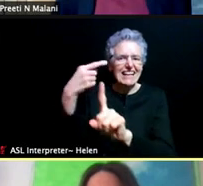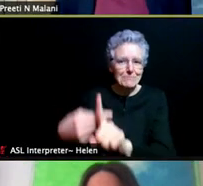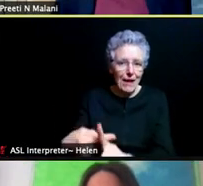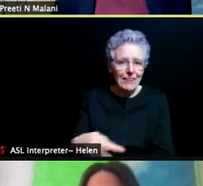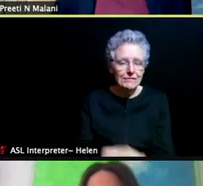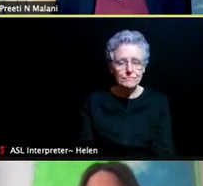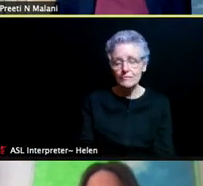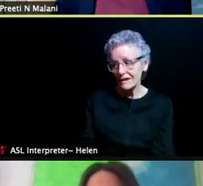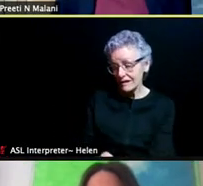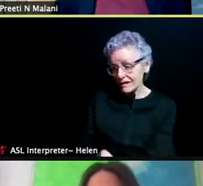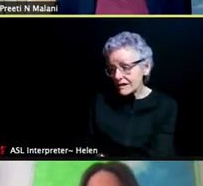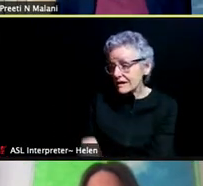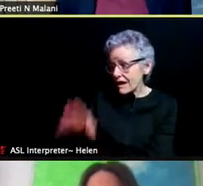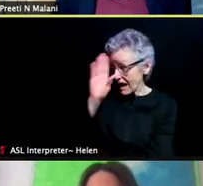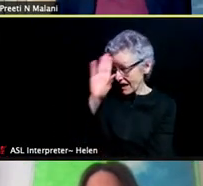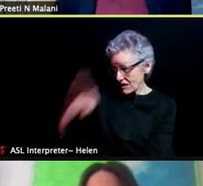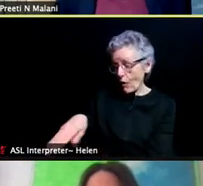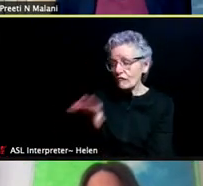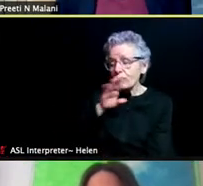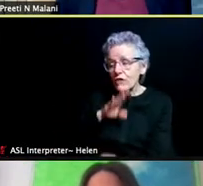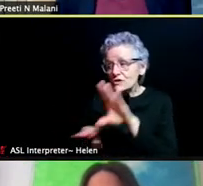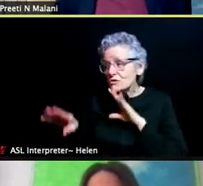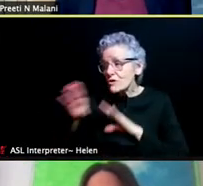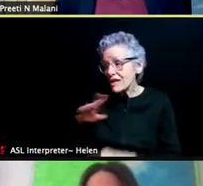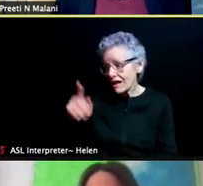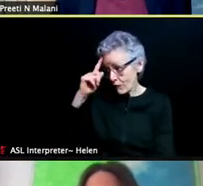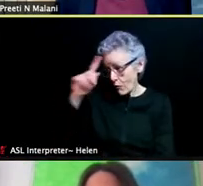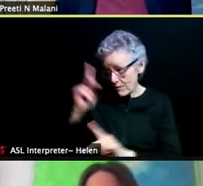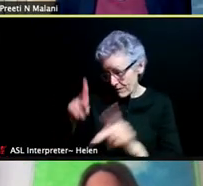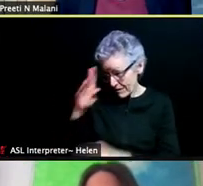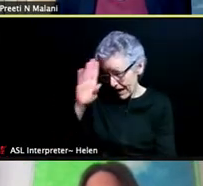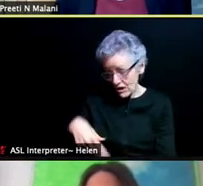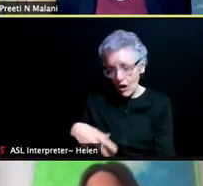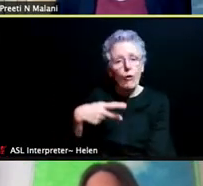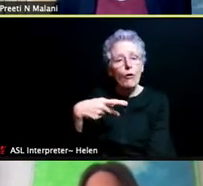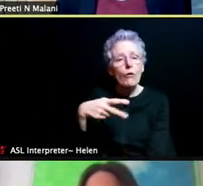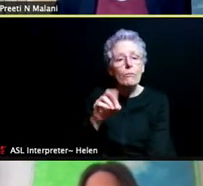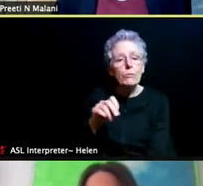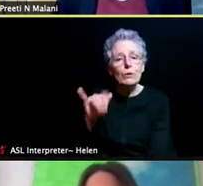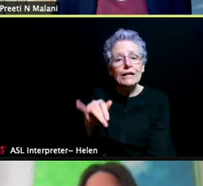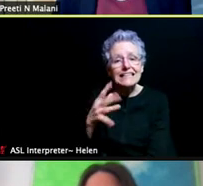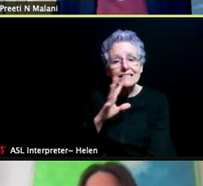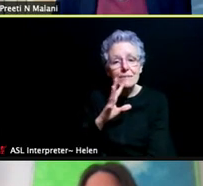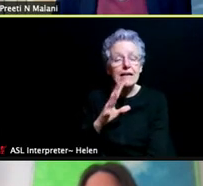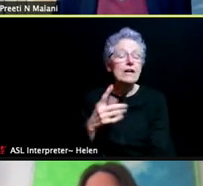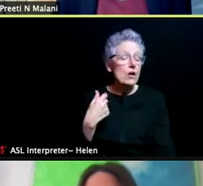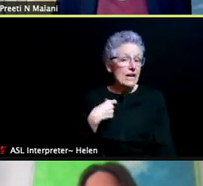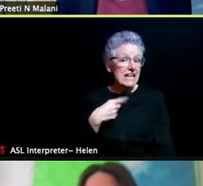Yeah, I know it's frustrating for folks, but I think we said a month ago, it might've been a month ago maybe, or six weeks ago, Dana,